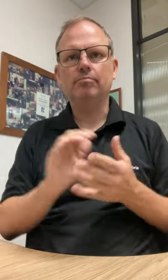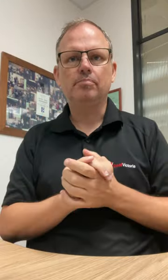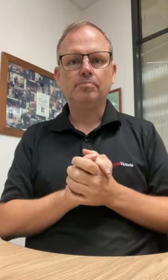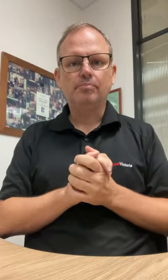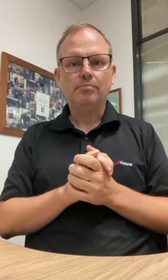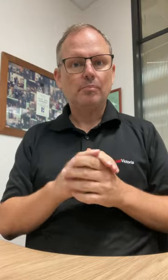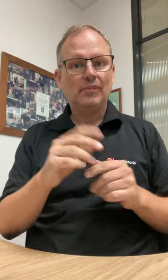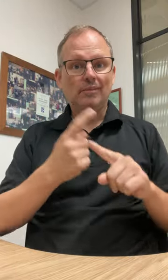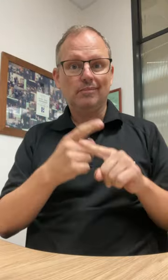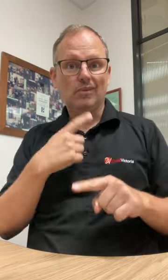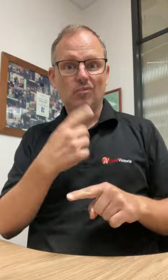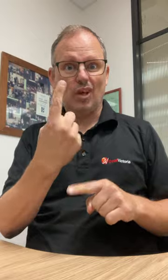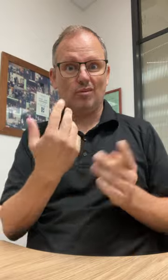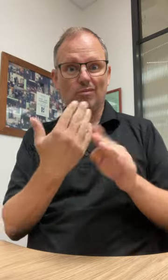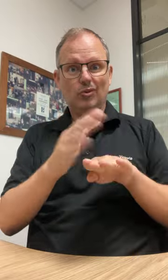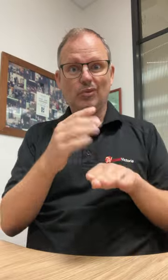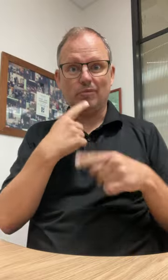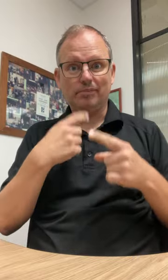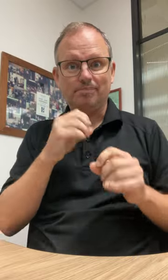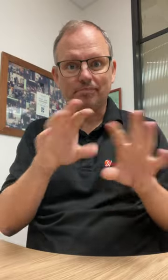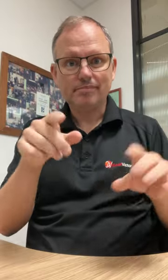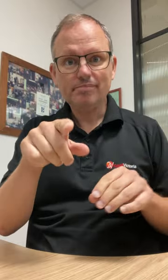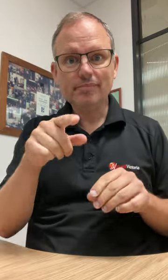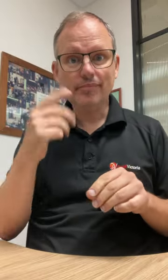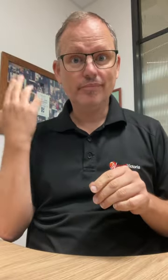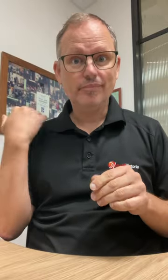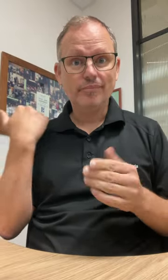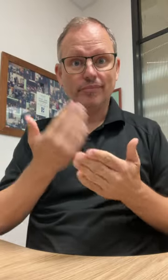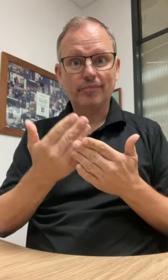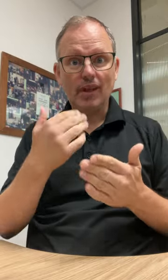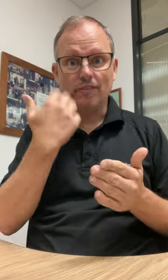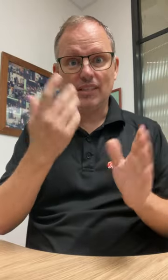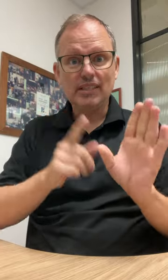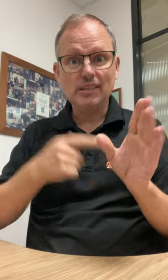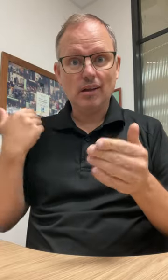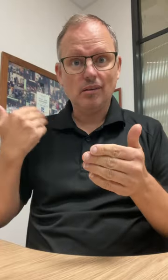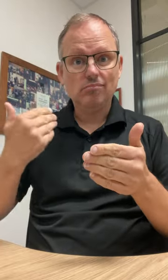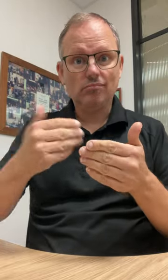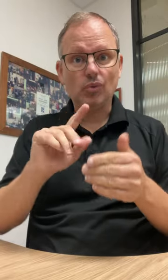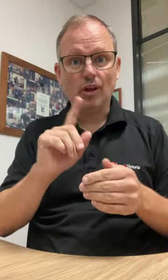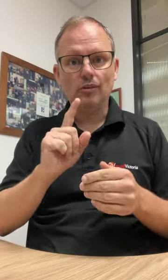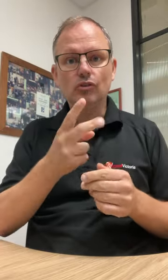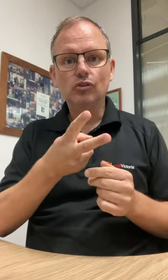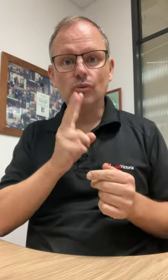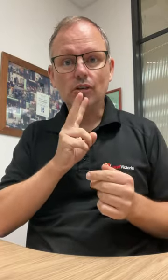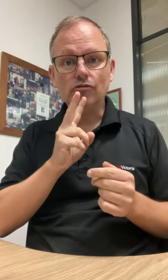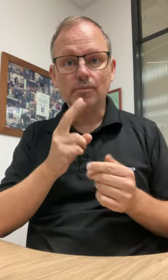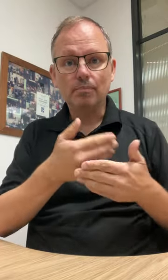We will provide further updates as they come. And finally, a fact for you.